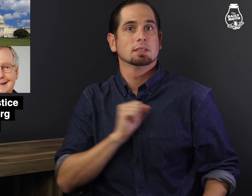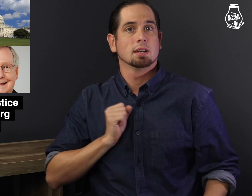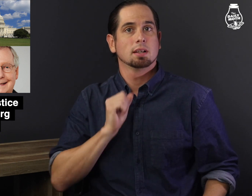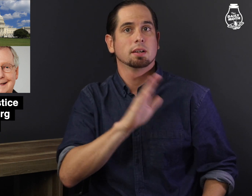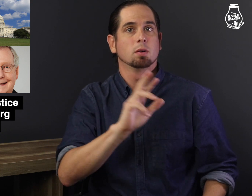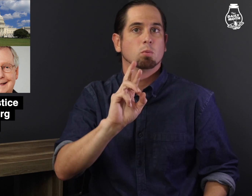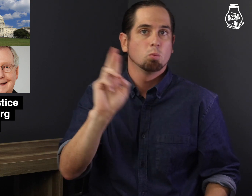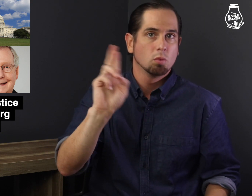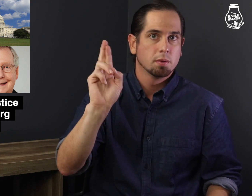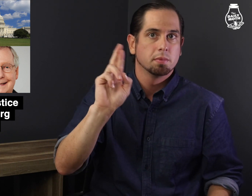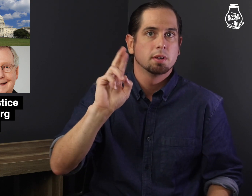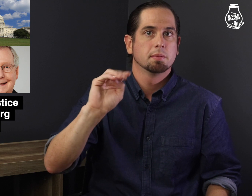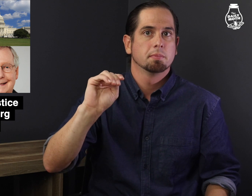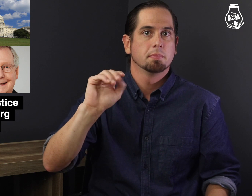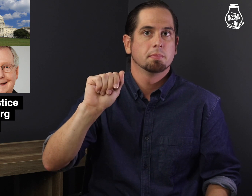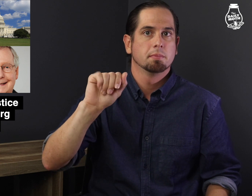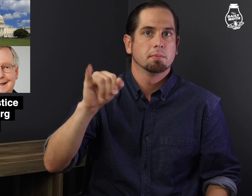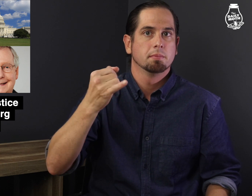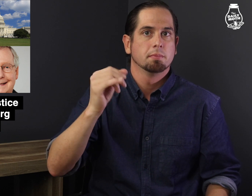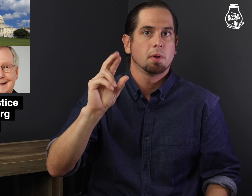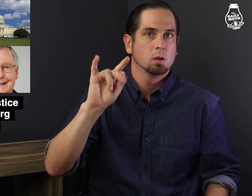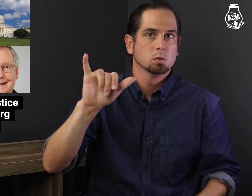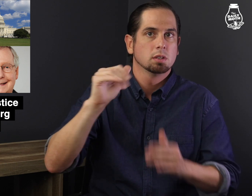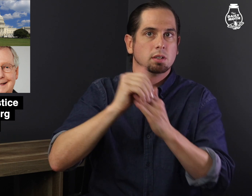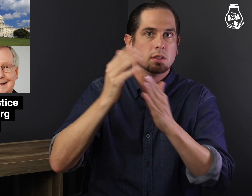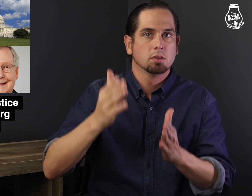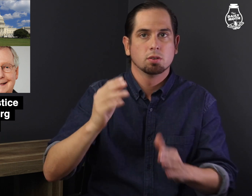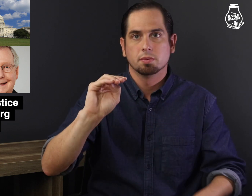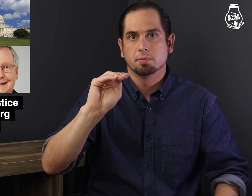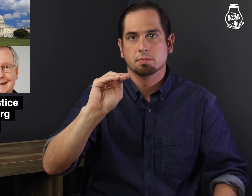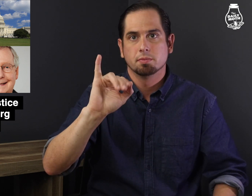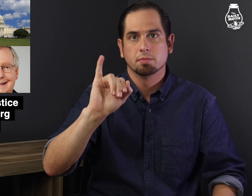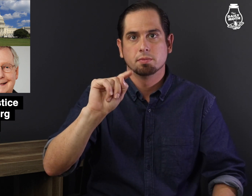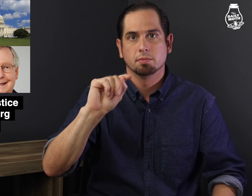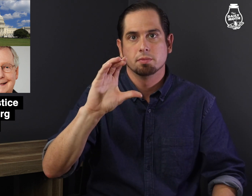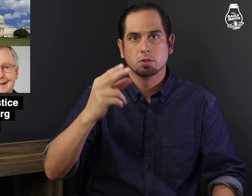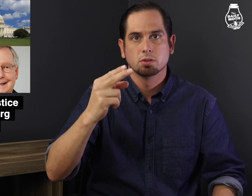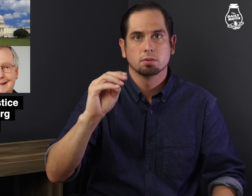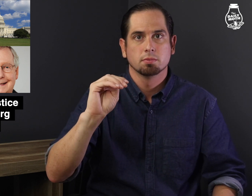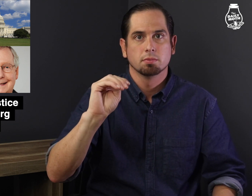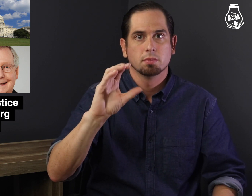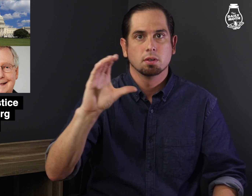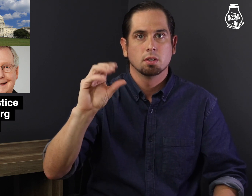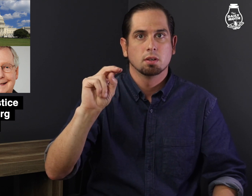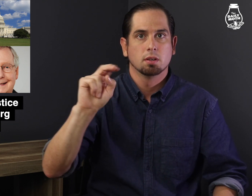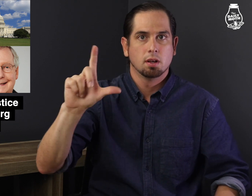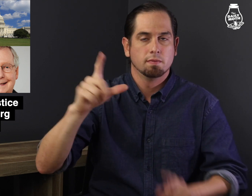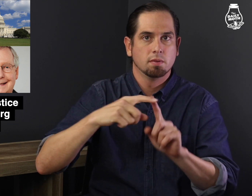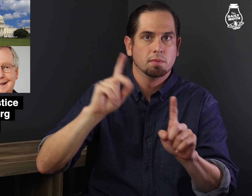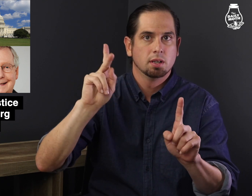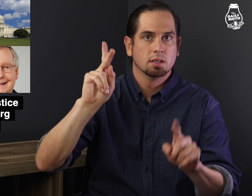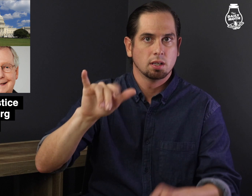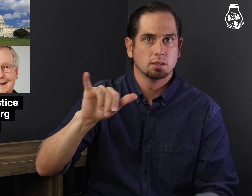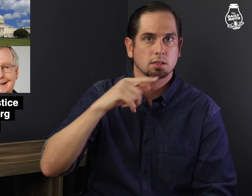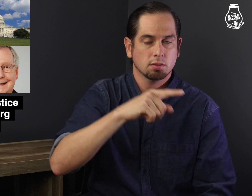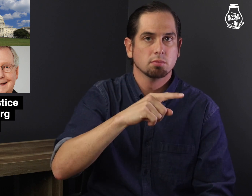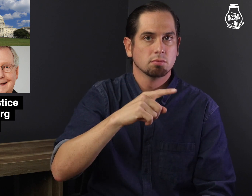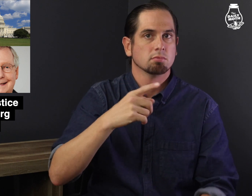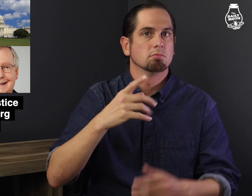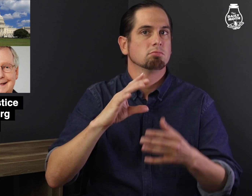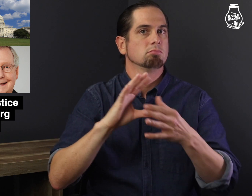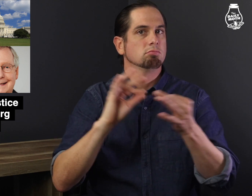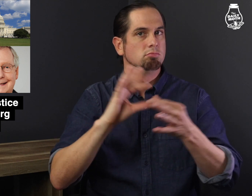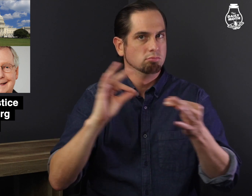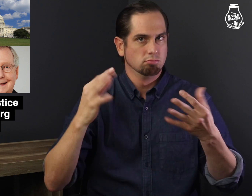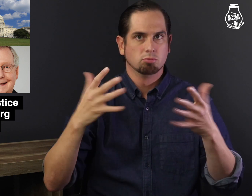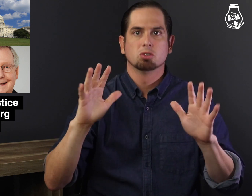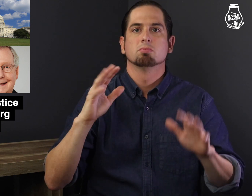Senate Republican Majority Leader Mitch McConnell (Ky) said